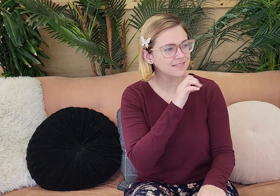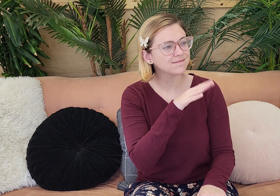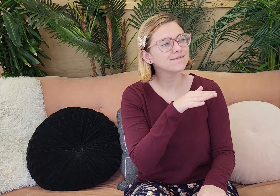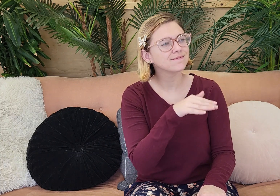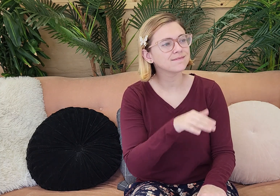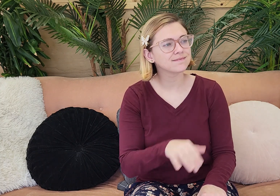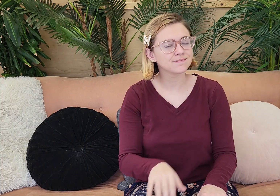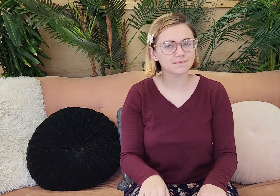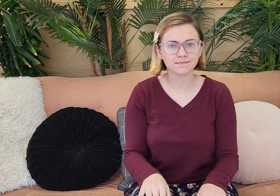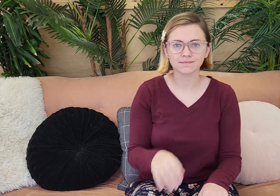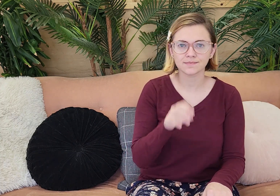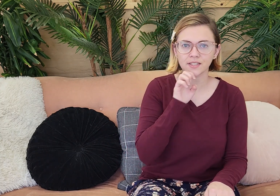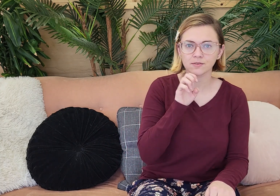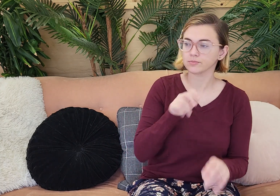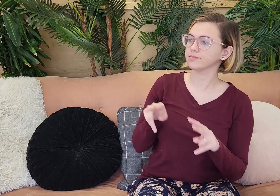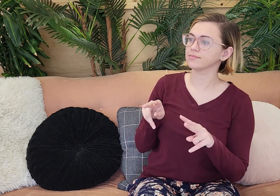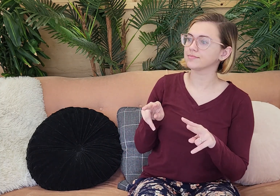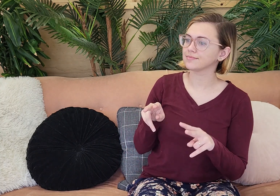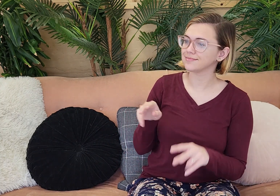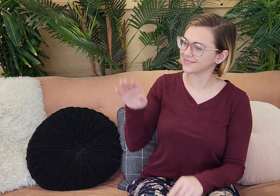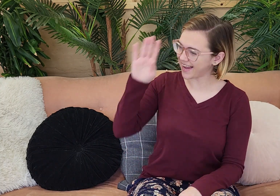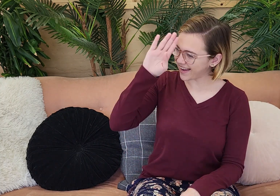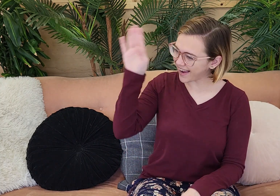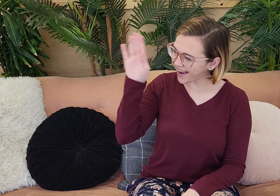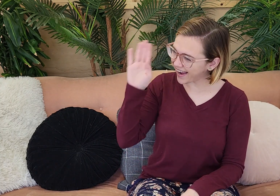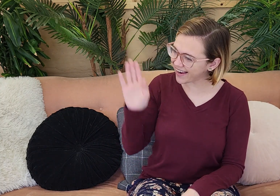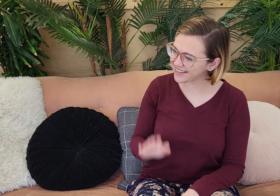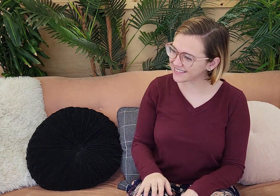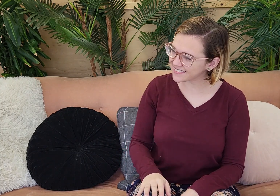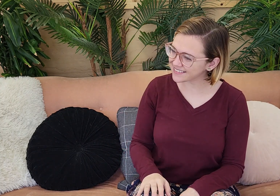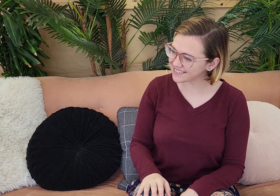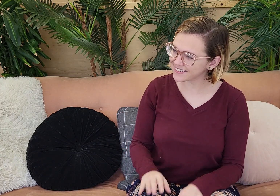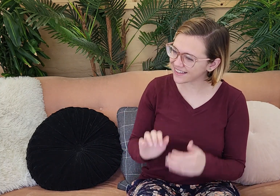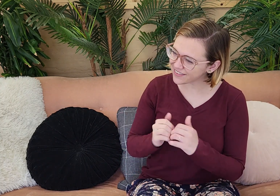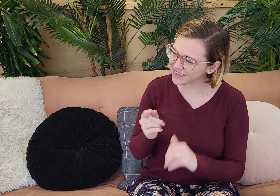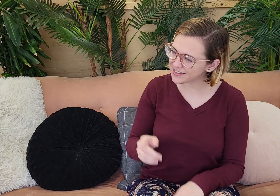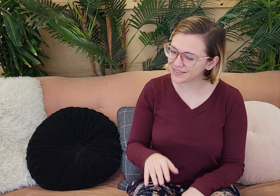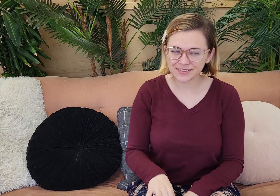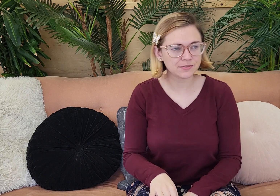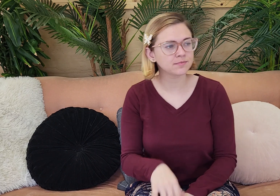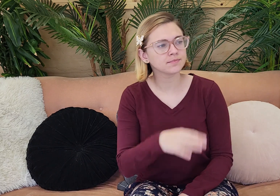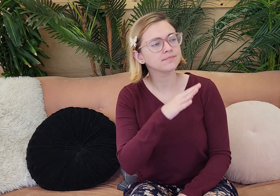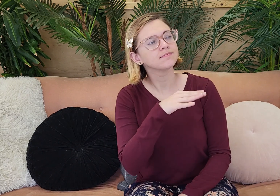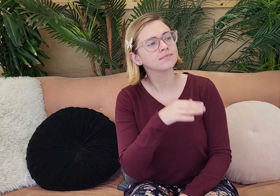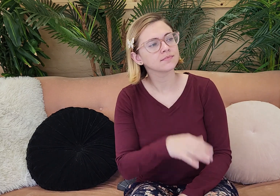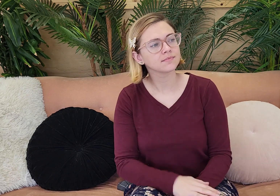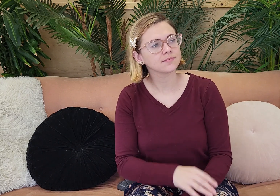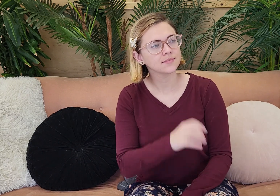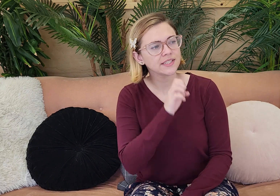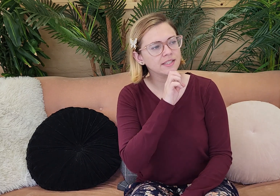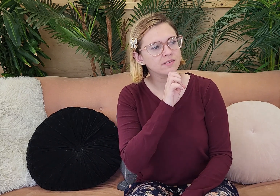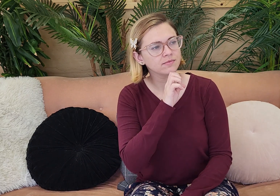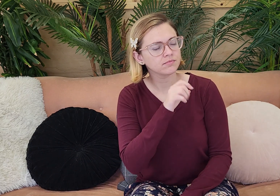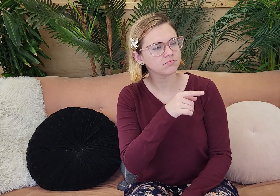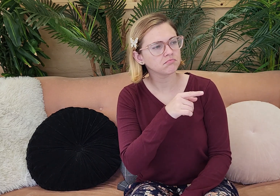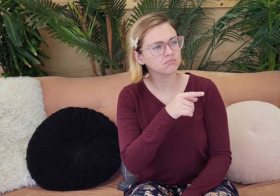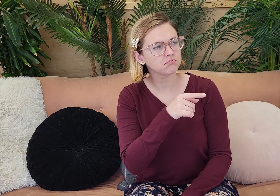Went up to Eve and was like, "Hey Eve." and Eve was like, "Ohh hey! Hello there, how are you?" And the serpent said, "H